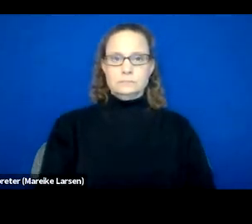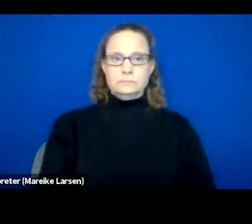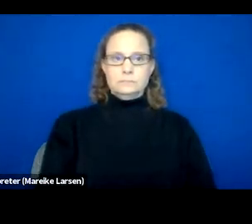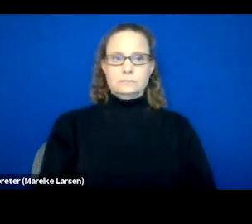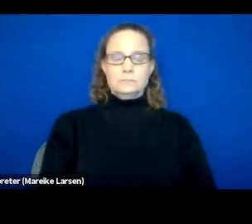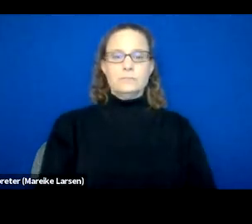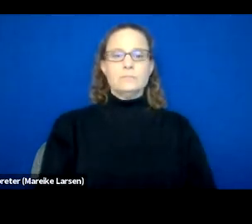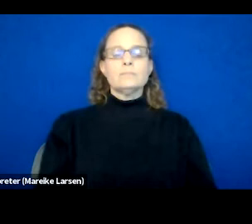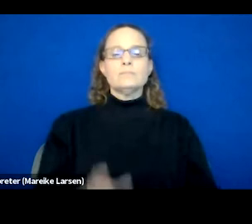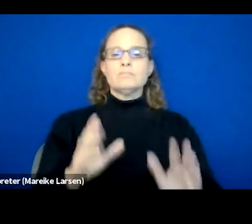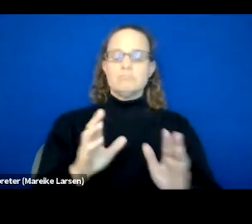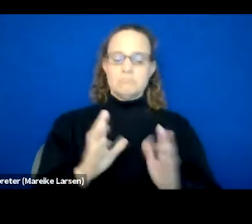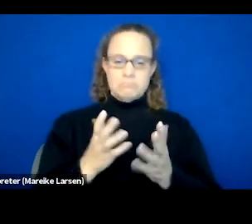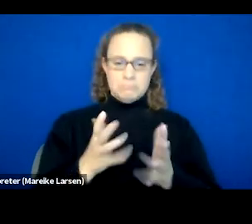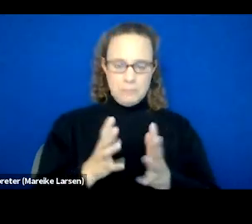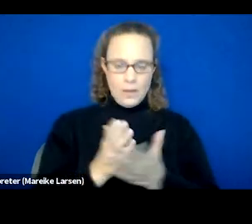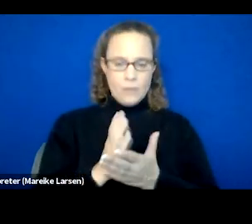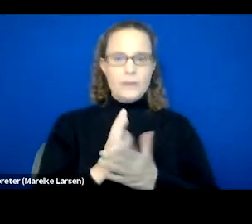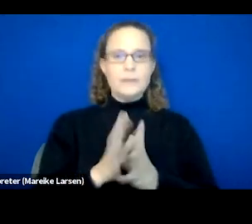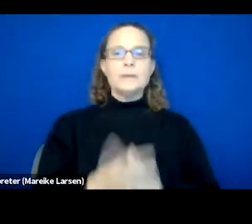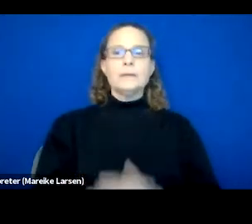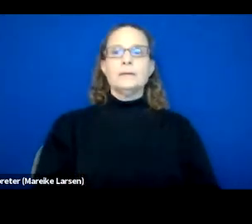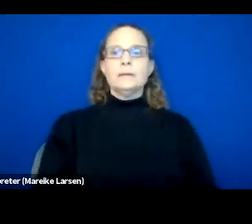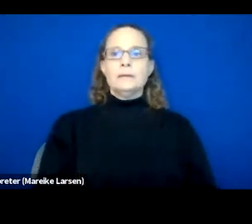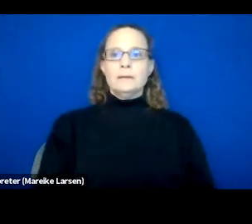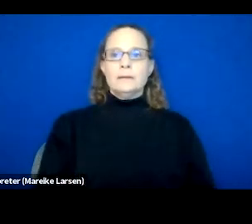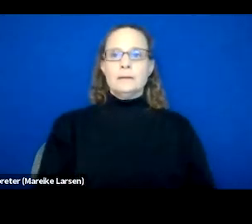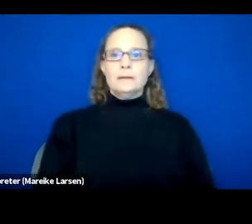All right, got me up here.